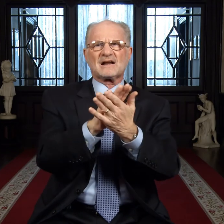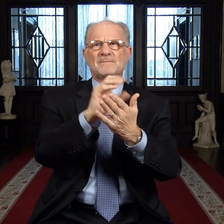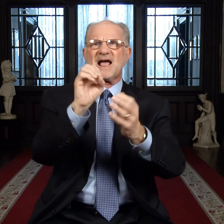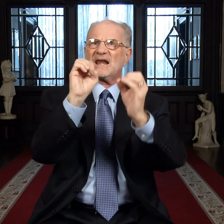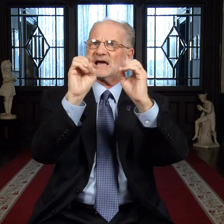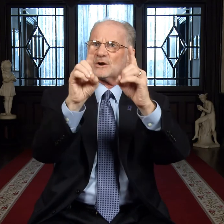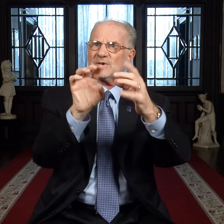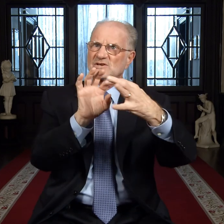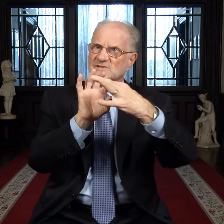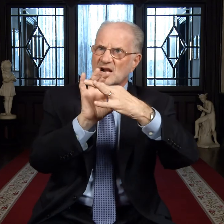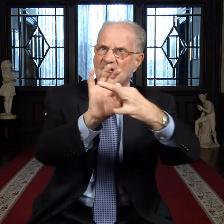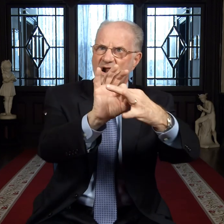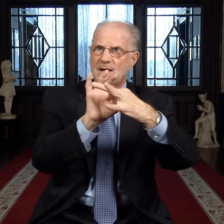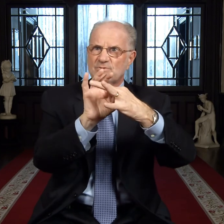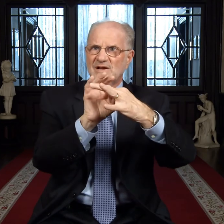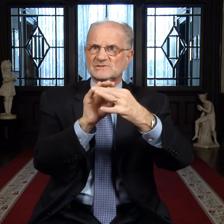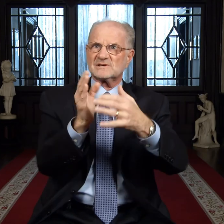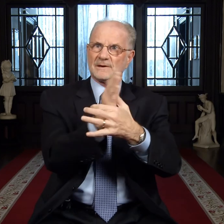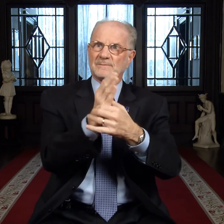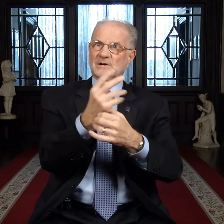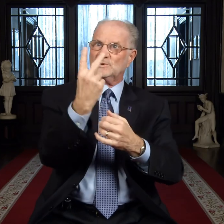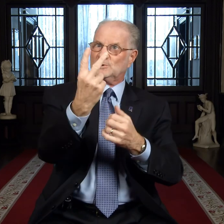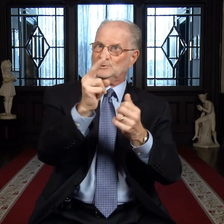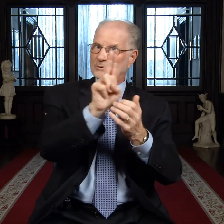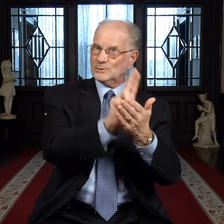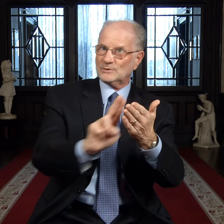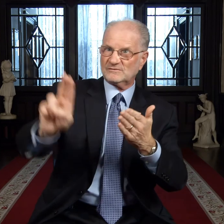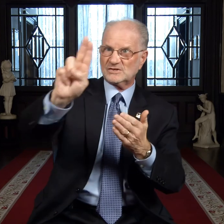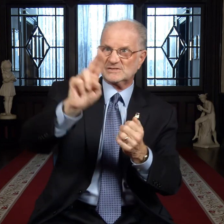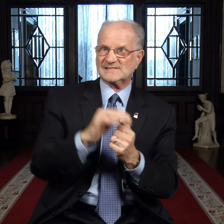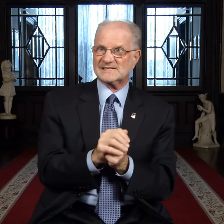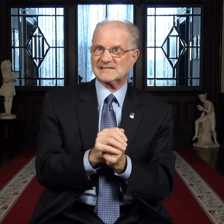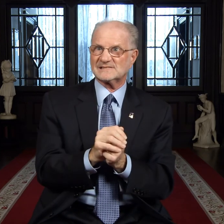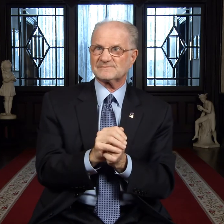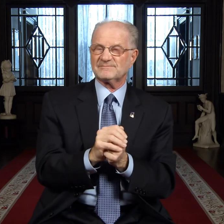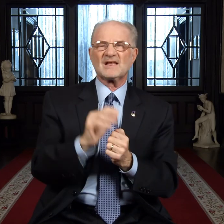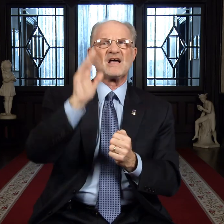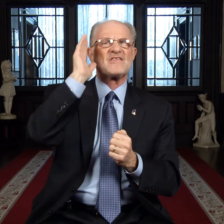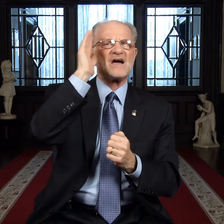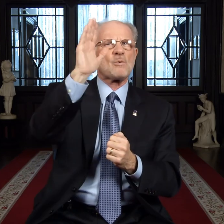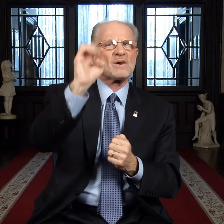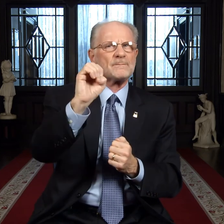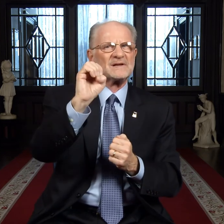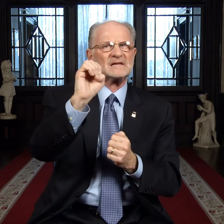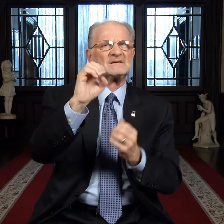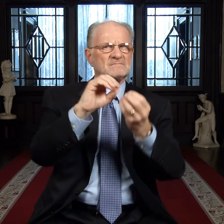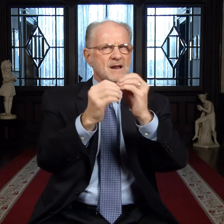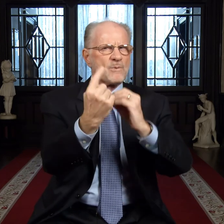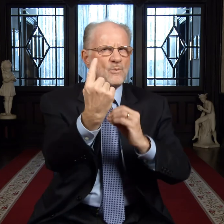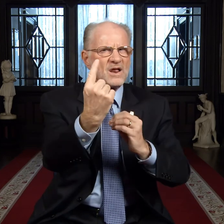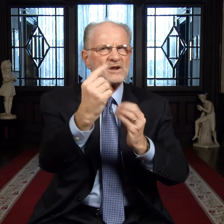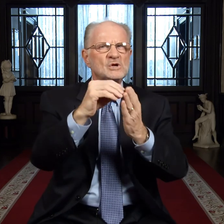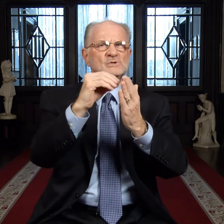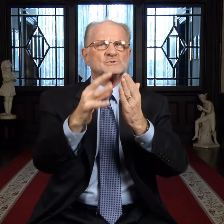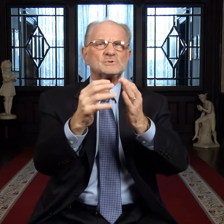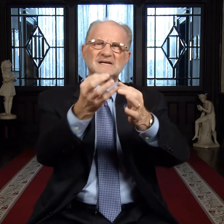and educational collaboration between the two universities. There will be: